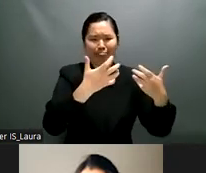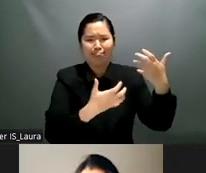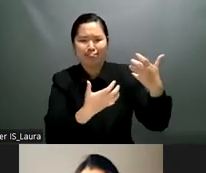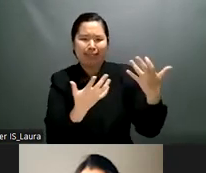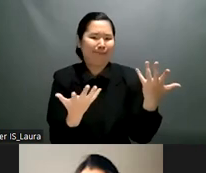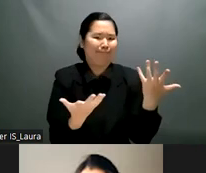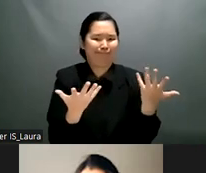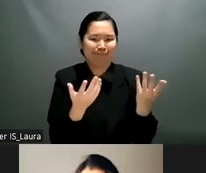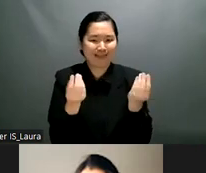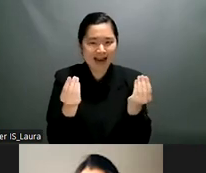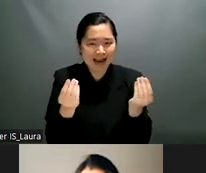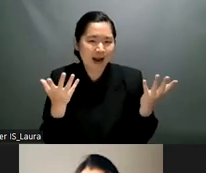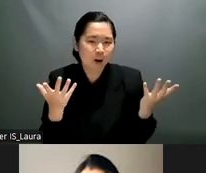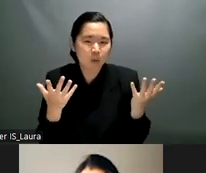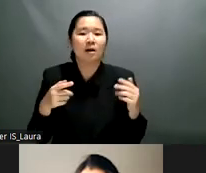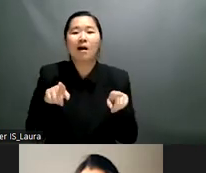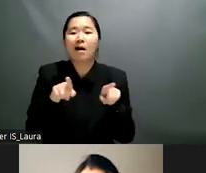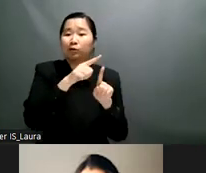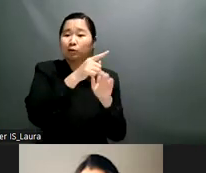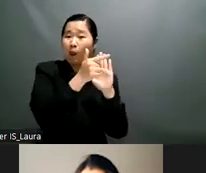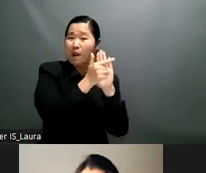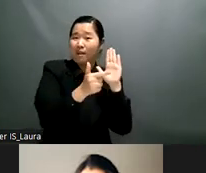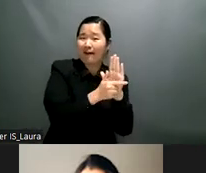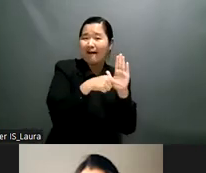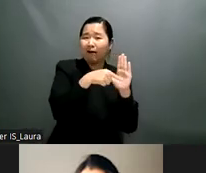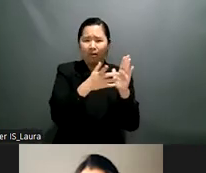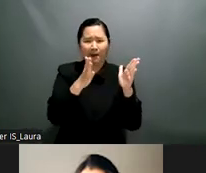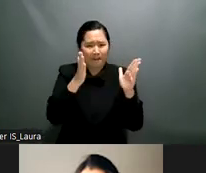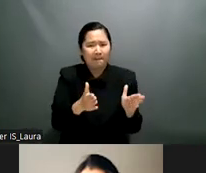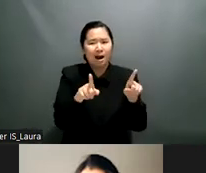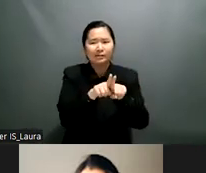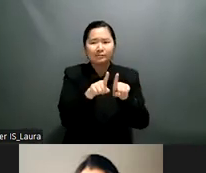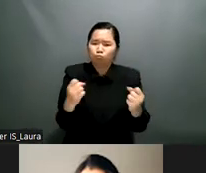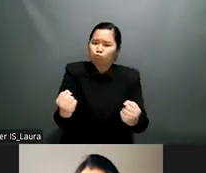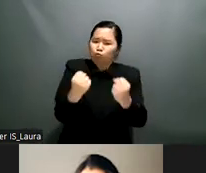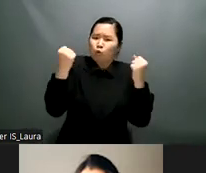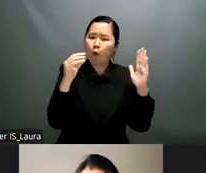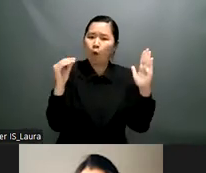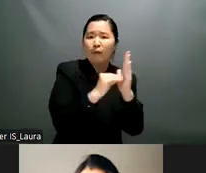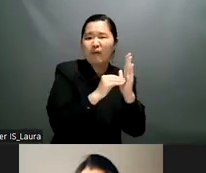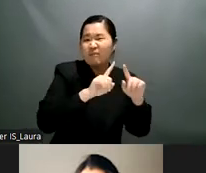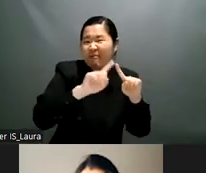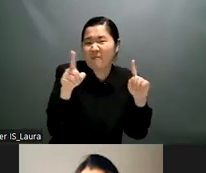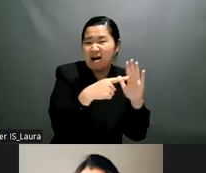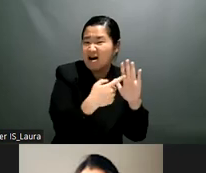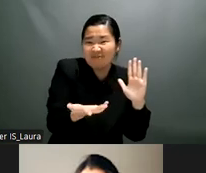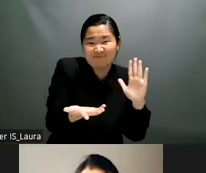is something that we can consider when discussions are ongoing another point that i've picked